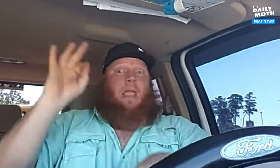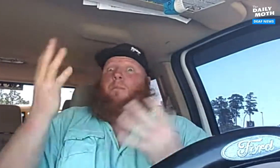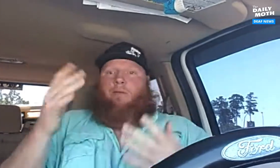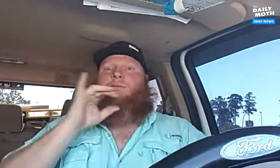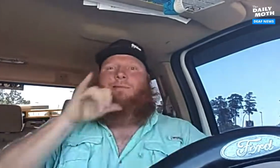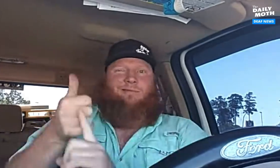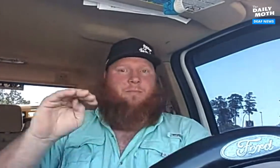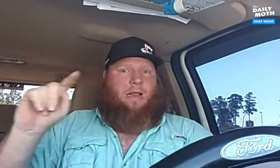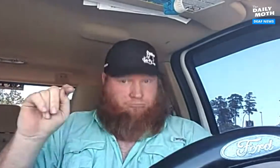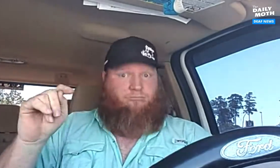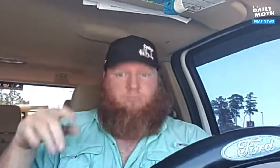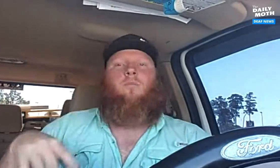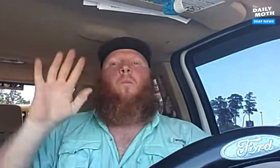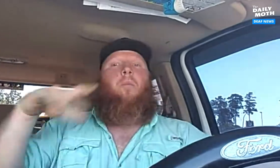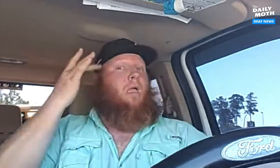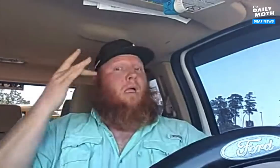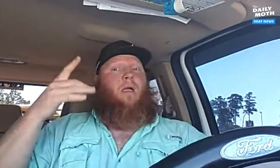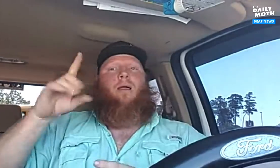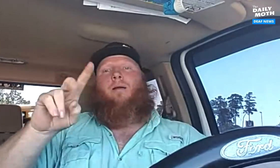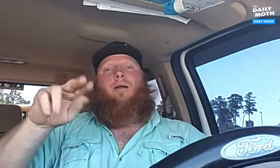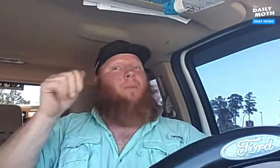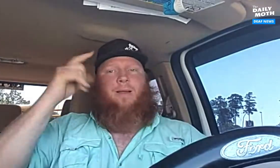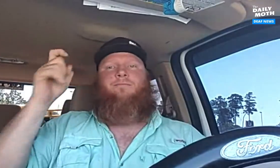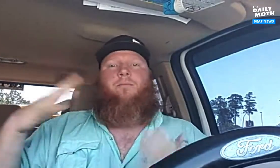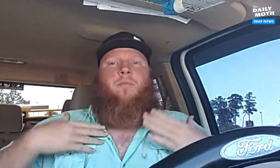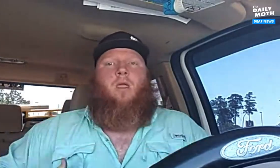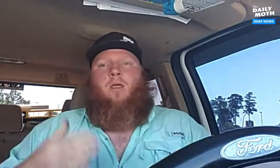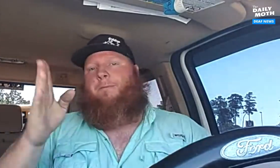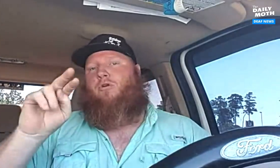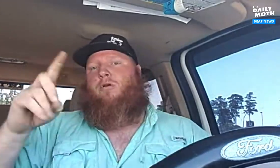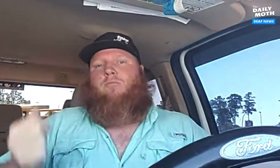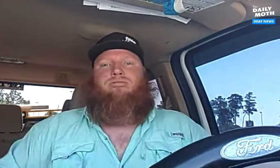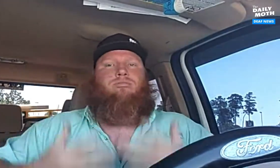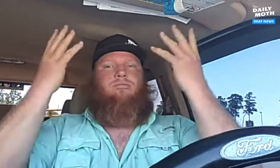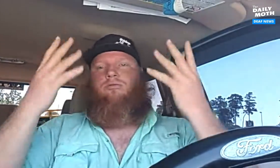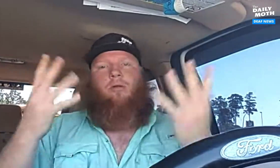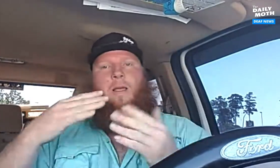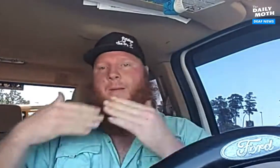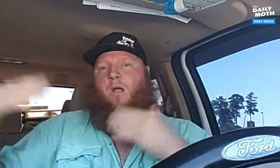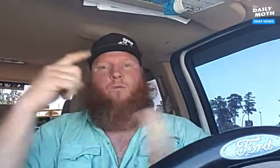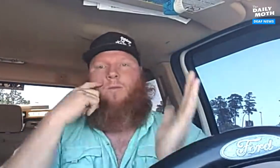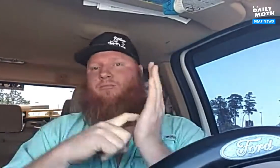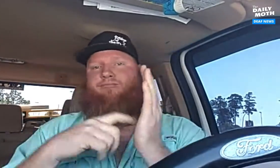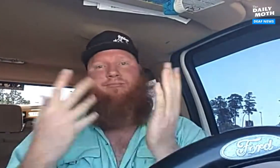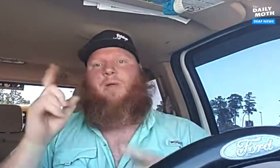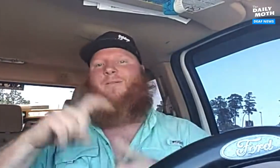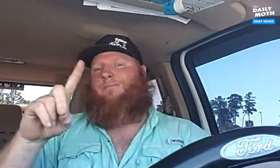they've identified the body as Matt's. They extracted DNA from the body which had been burned beyond recognition.